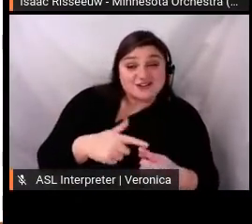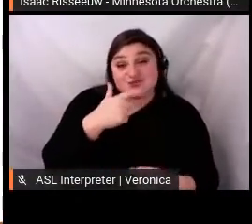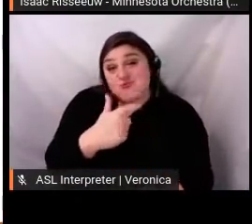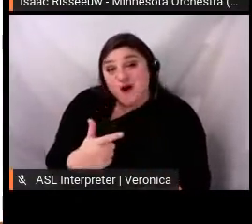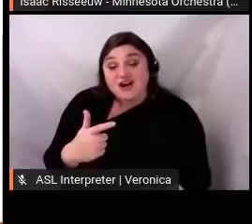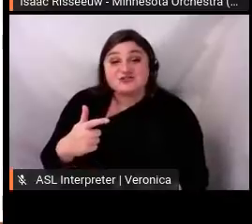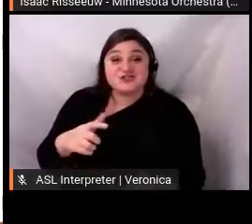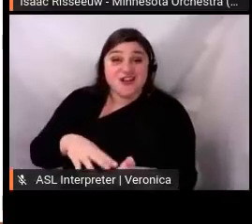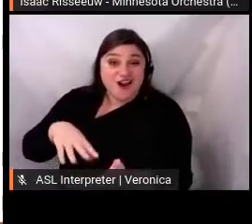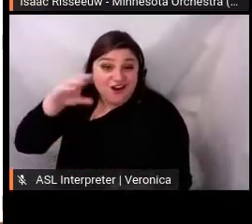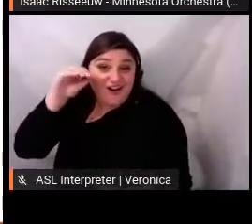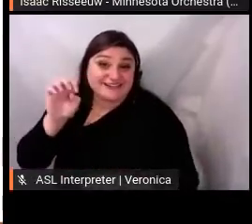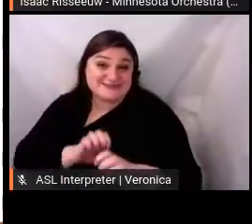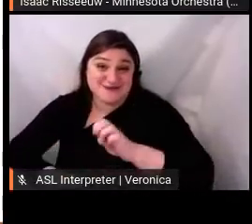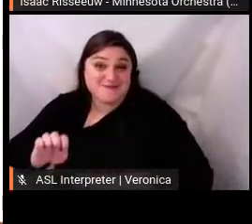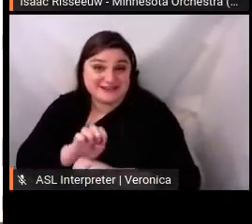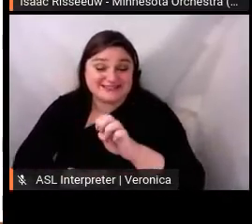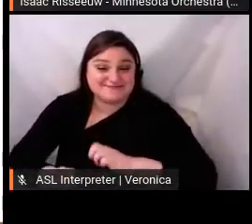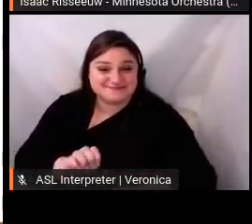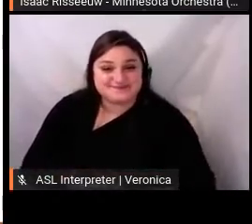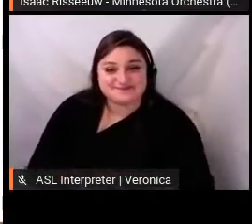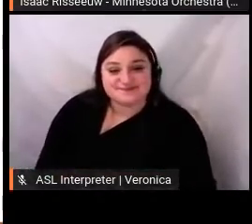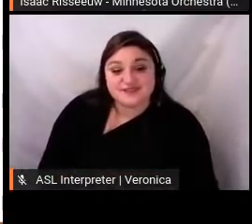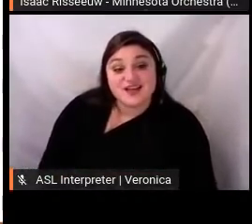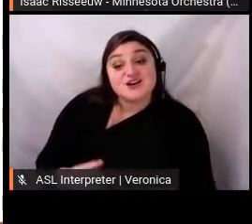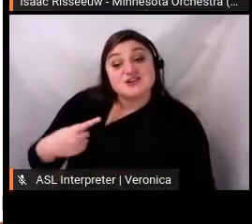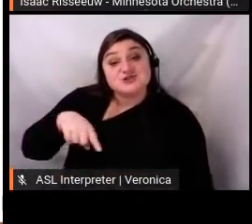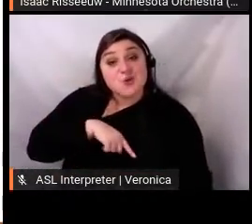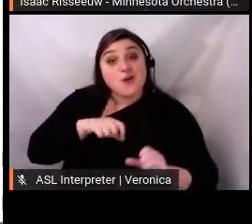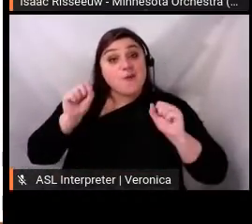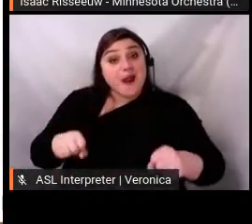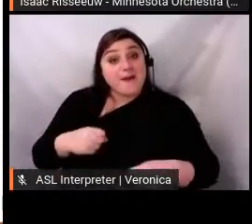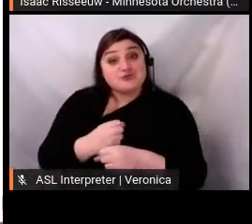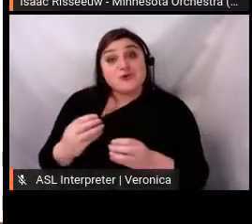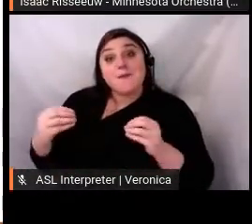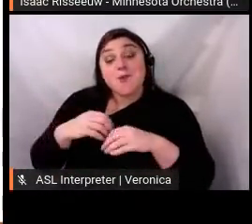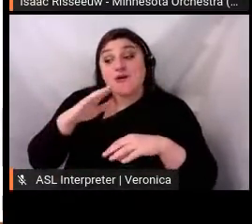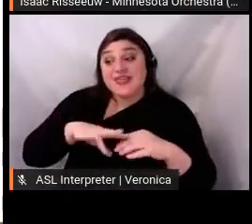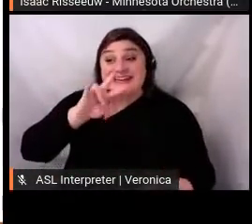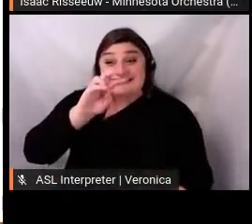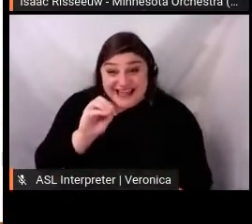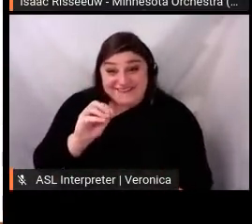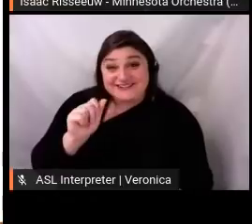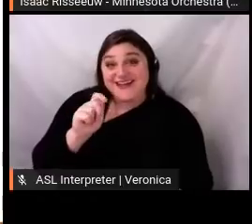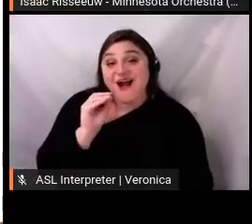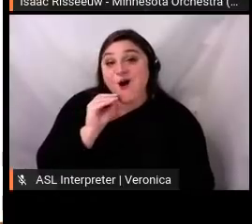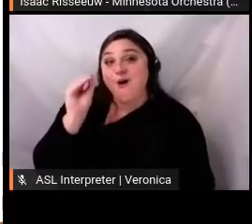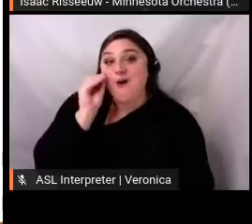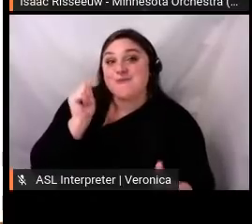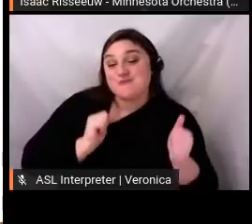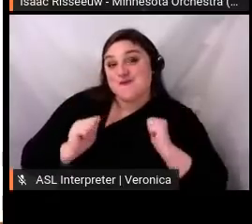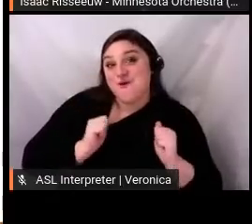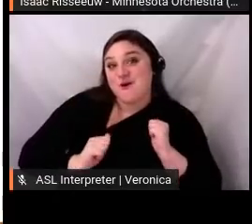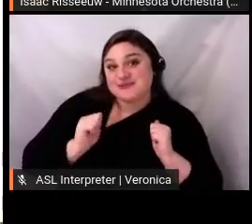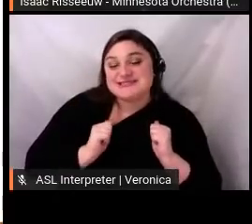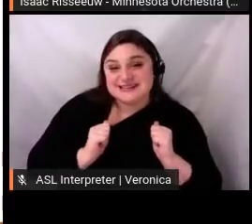orchestra musicians have created more than 70 of those at home performances. Our content marketing group worked with our artistic colleagues and